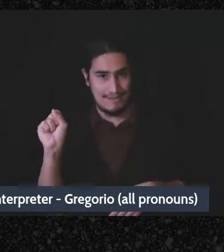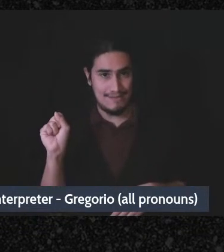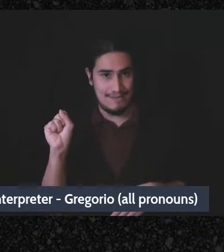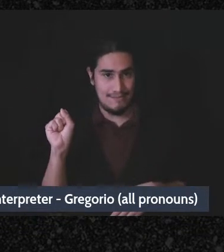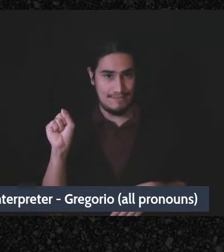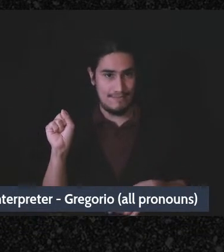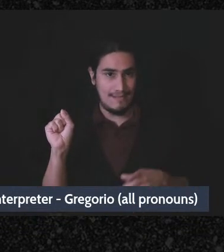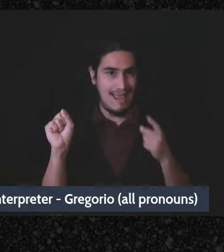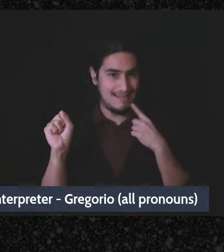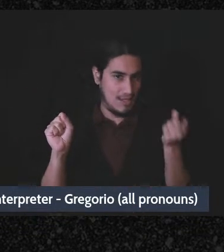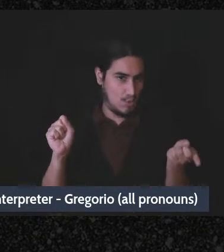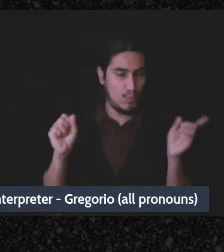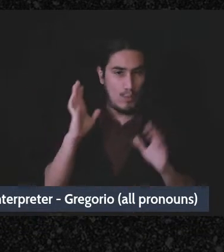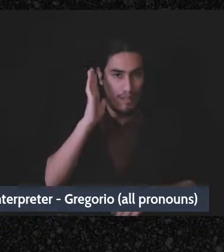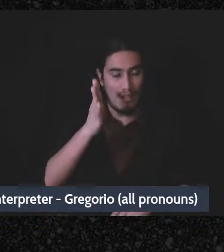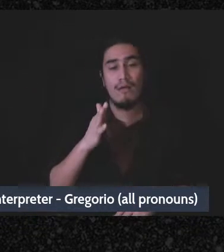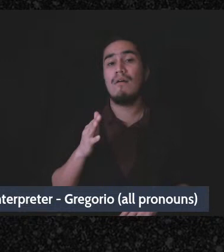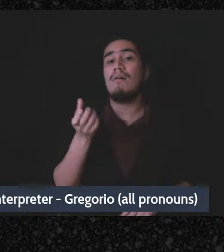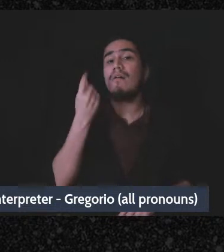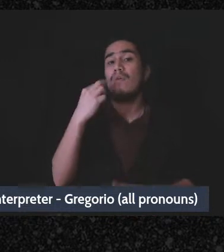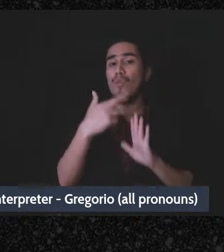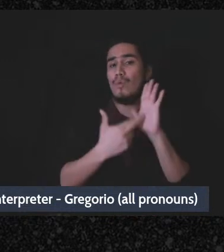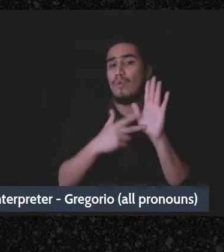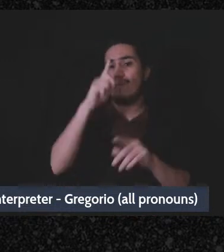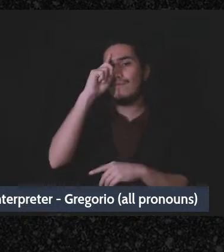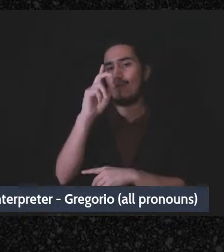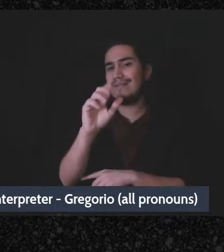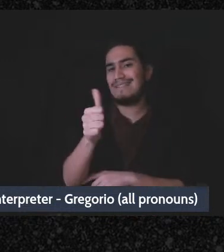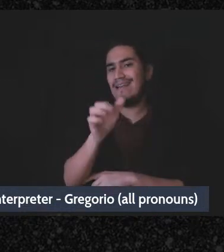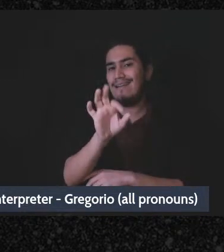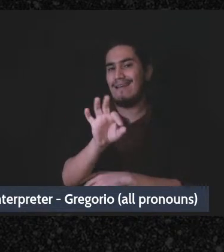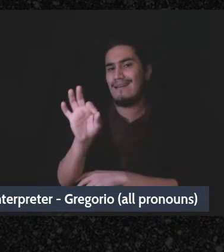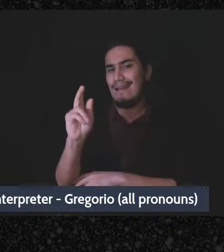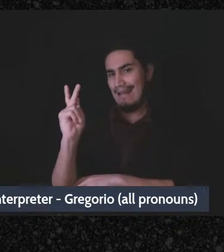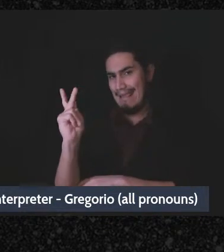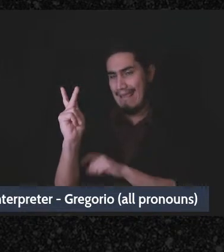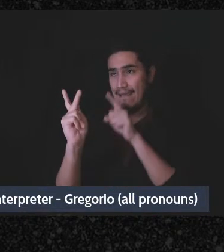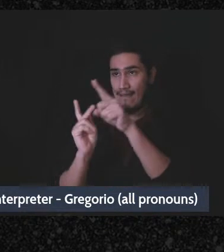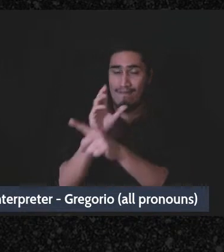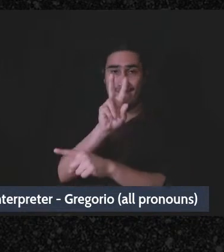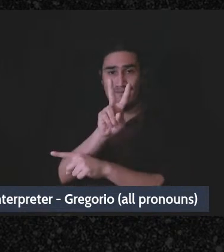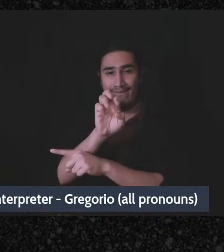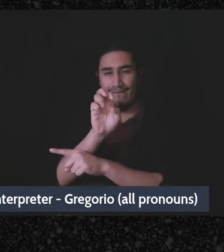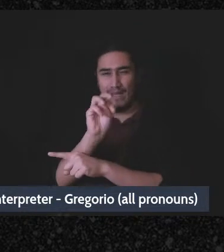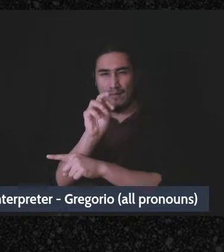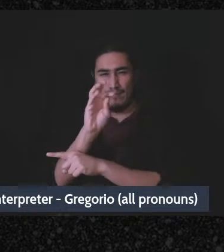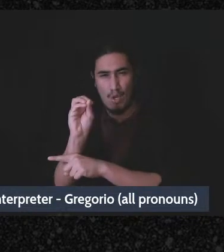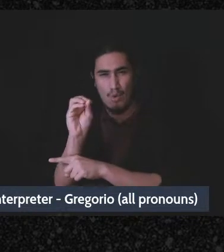the default rule on 1099 case is that Venmo or-or any payment processor